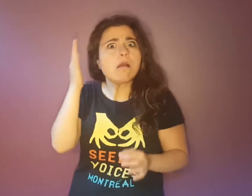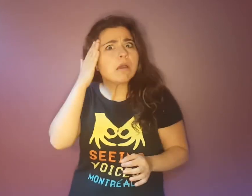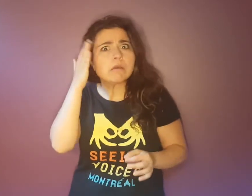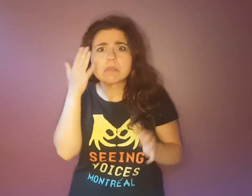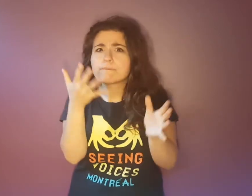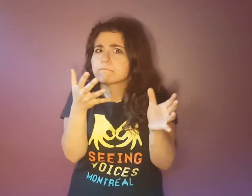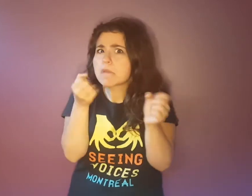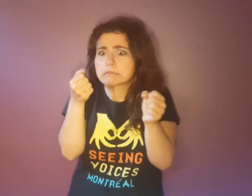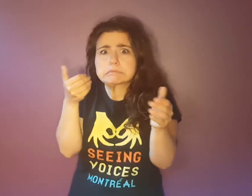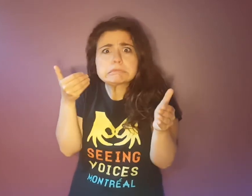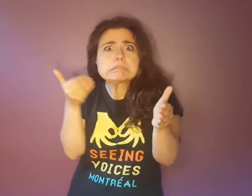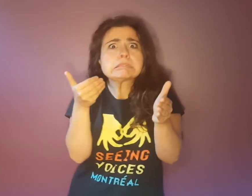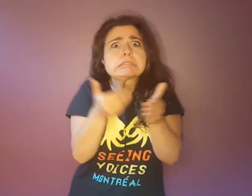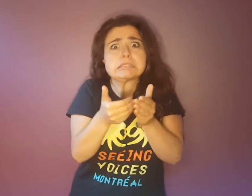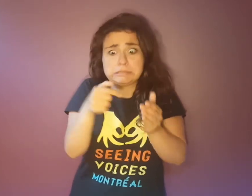I know! The end of the summer is fast approaching.